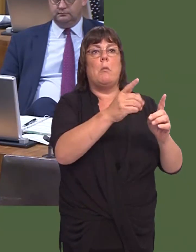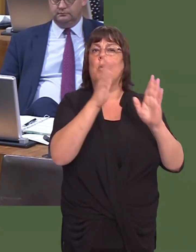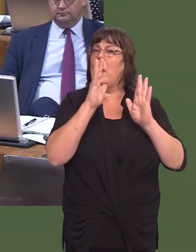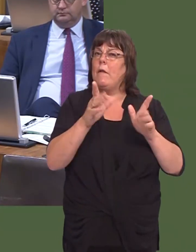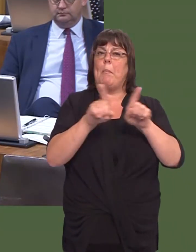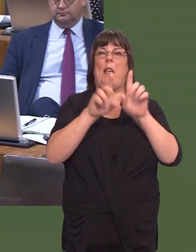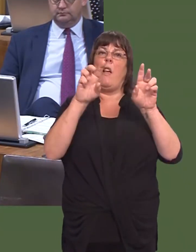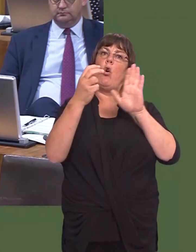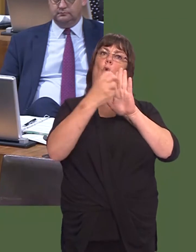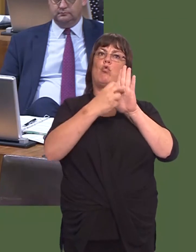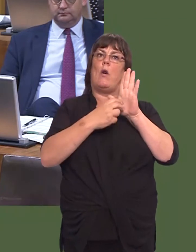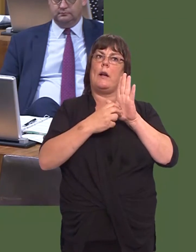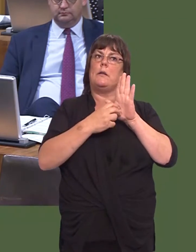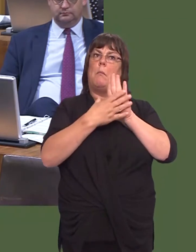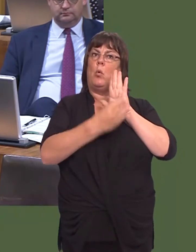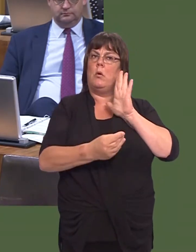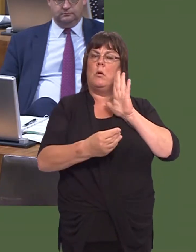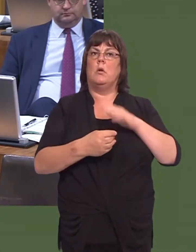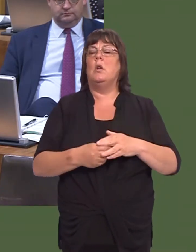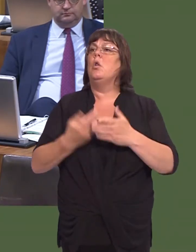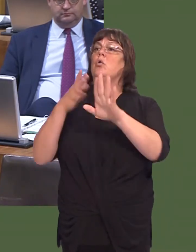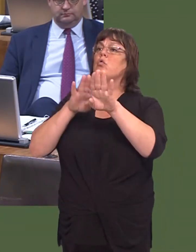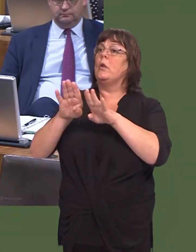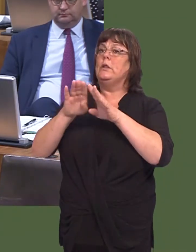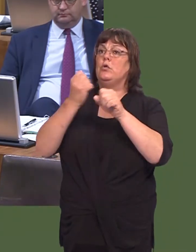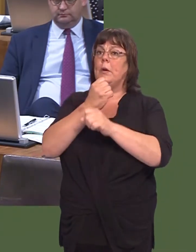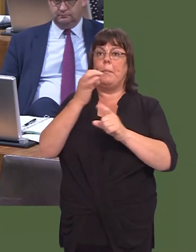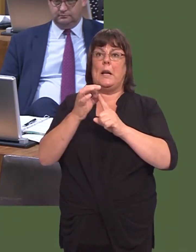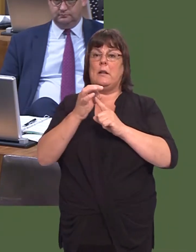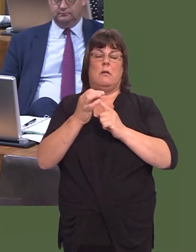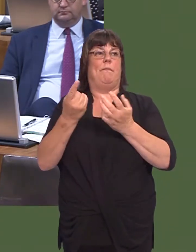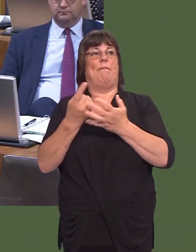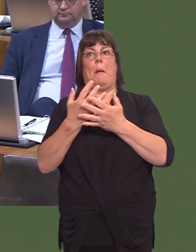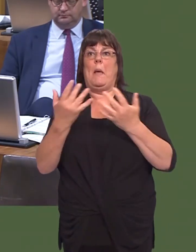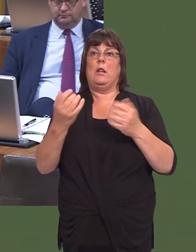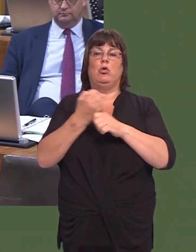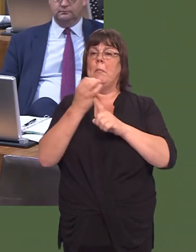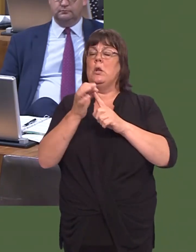Carwyn Jones: Increasingly, we know that trainee GPsómany of themóare not interested in buying